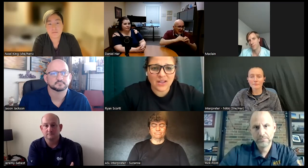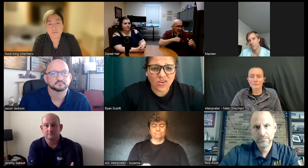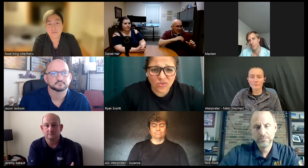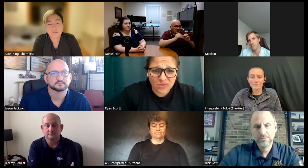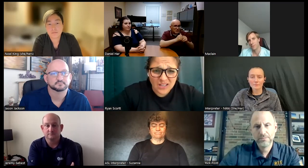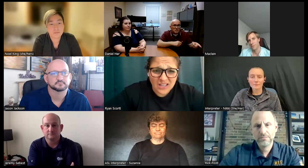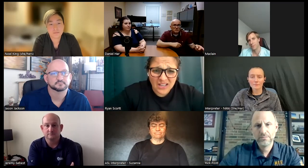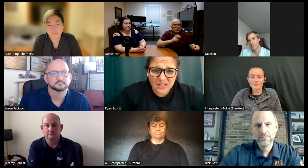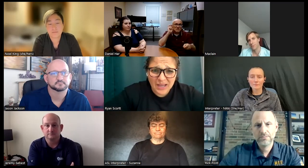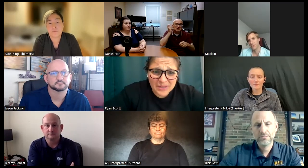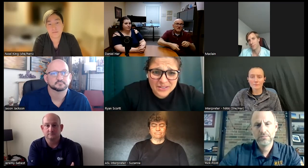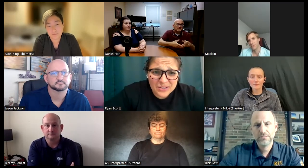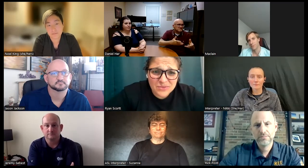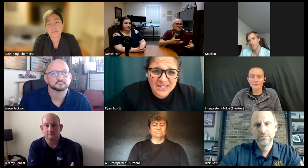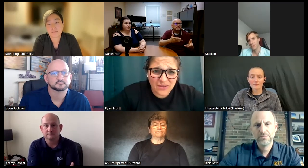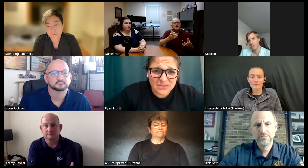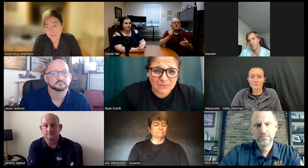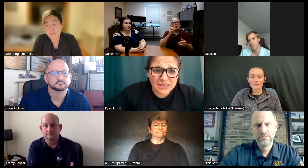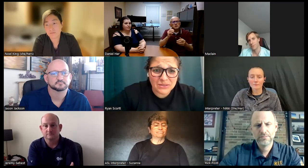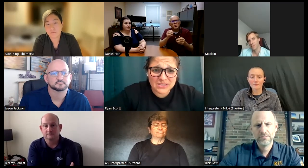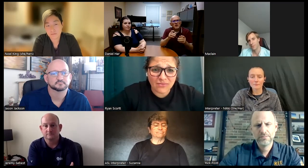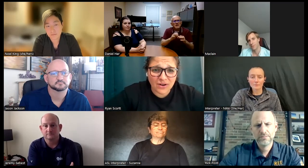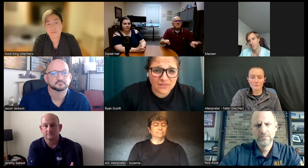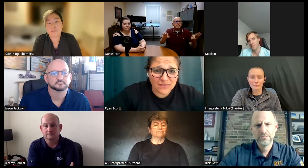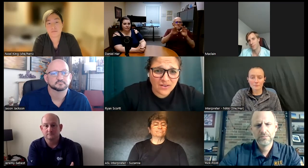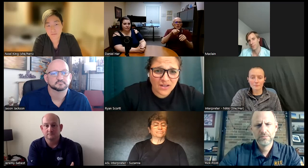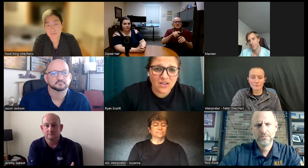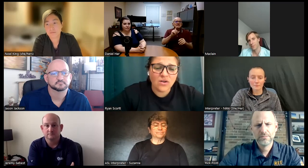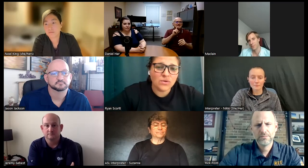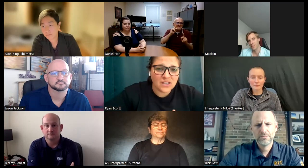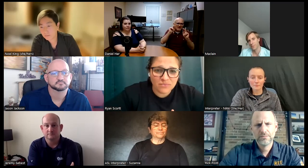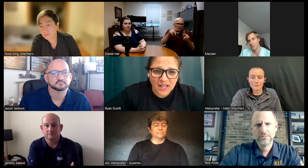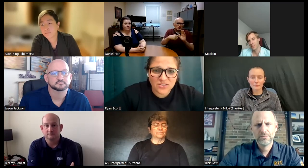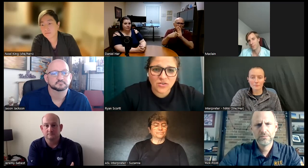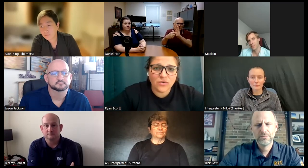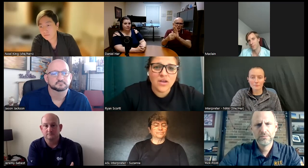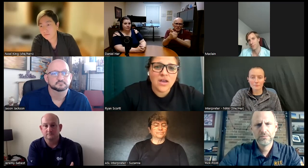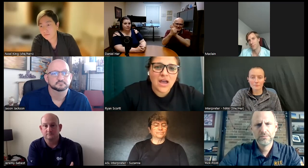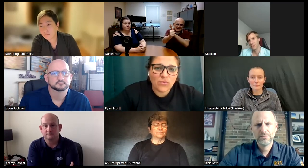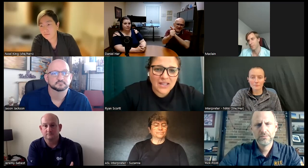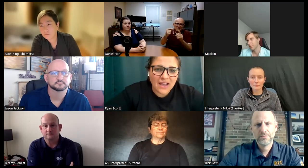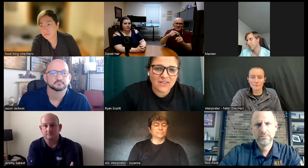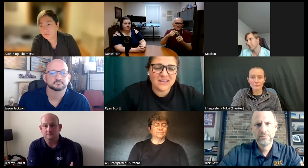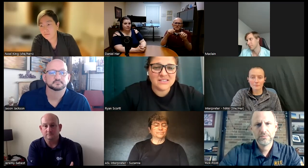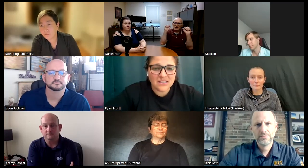be like oh um how am I going to communicate with somebody who's deaf or hard of hearing or deafblind so really having the